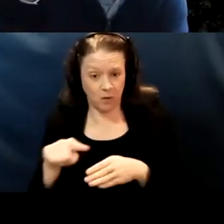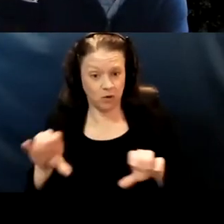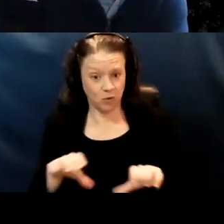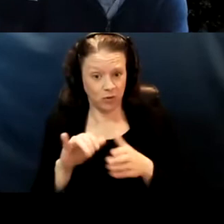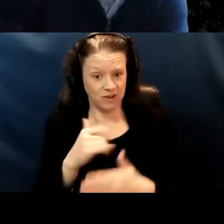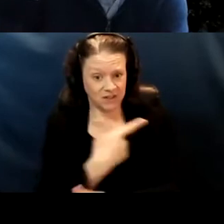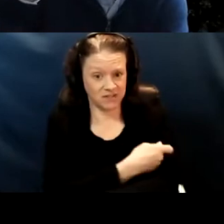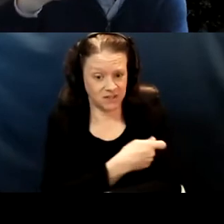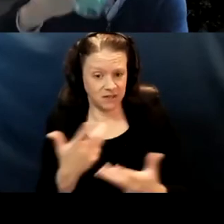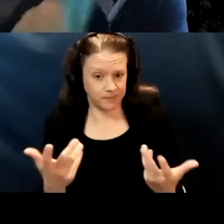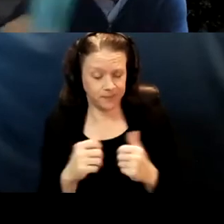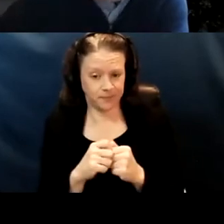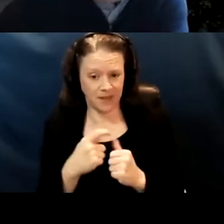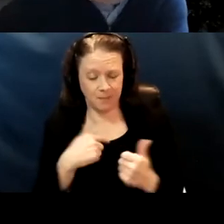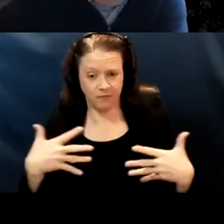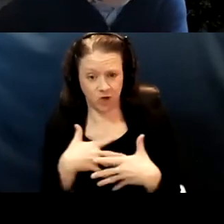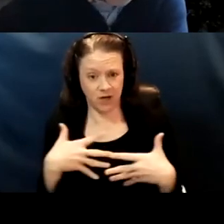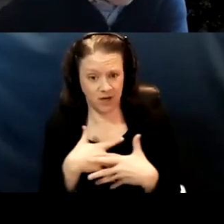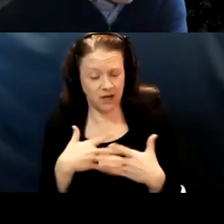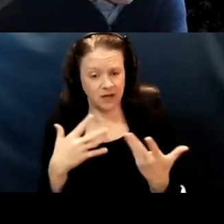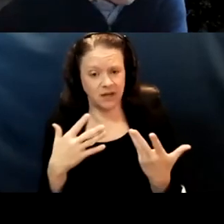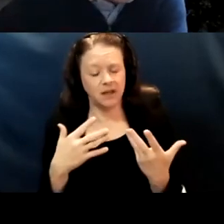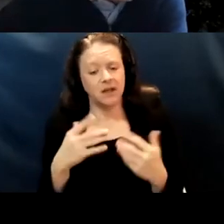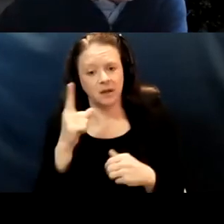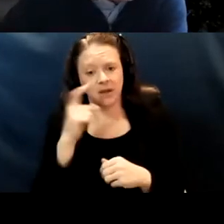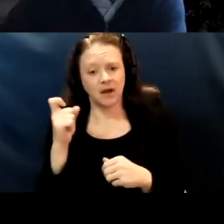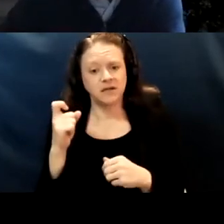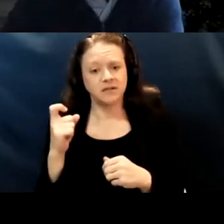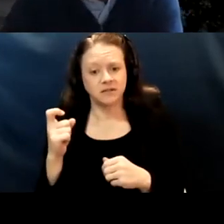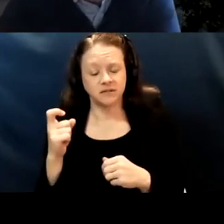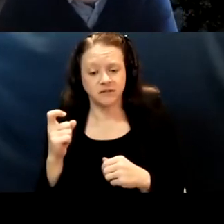given that the vaccine access,